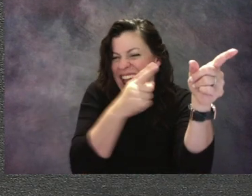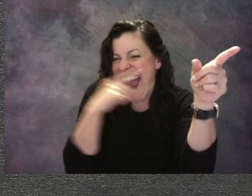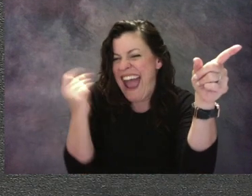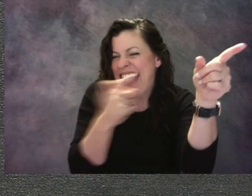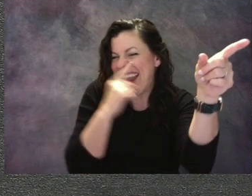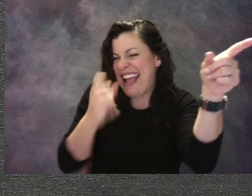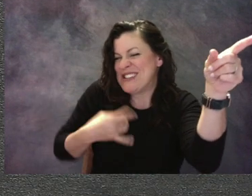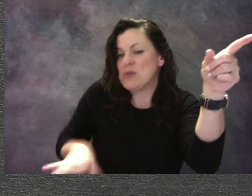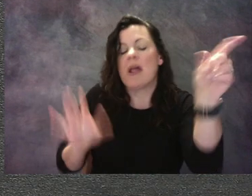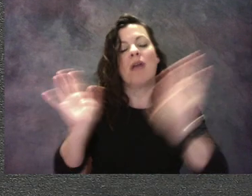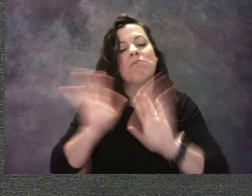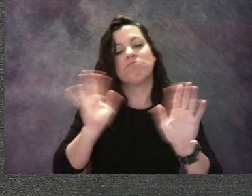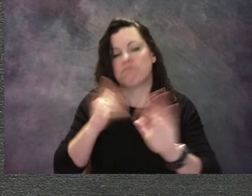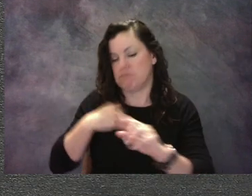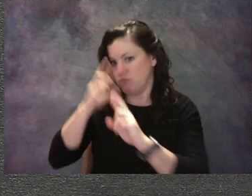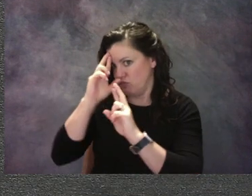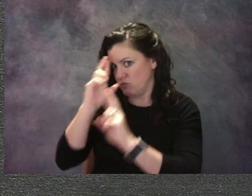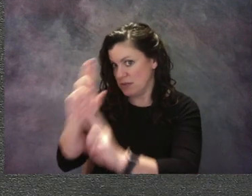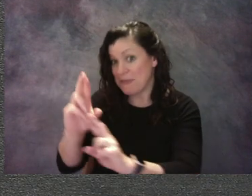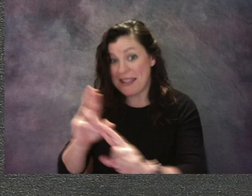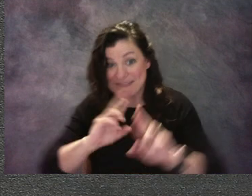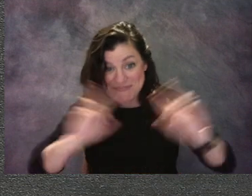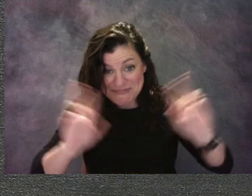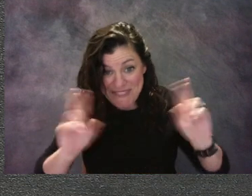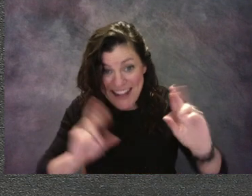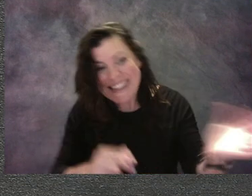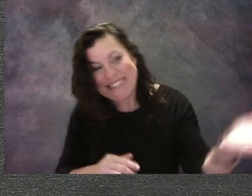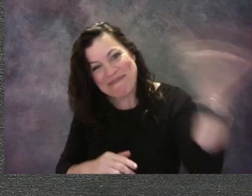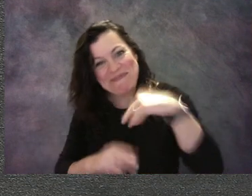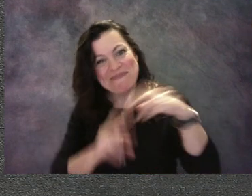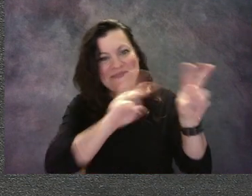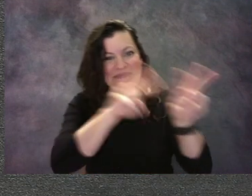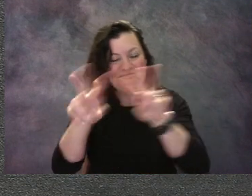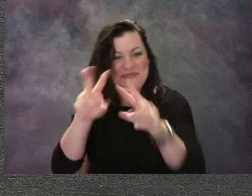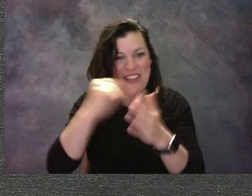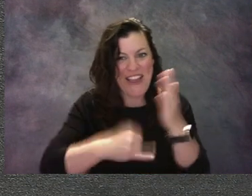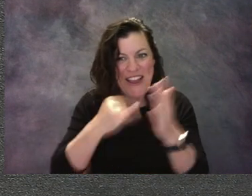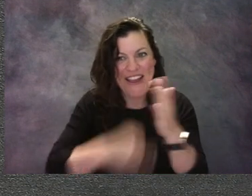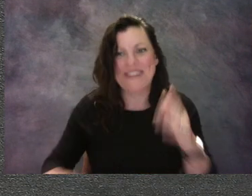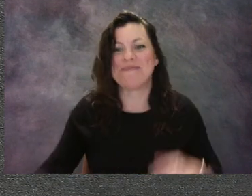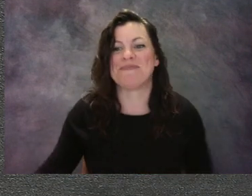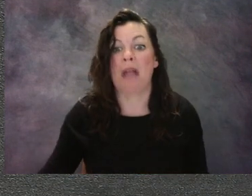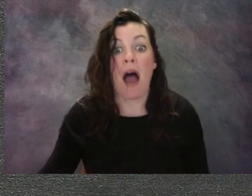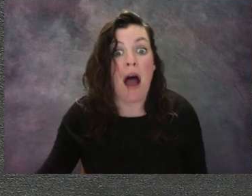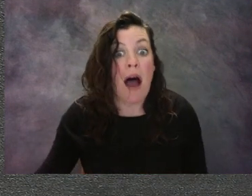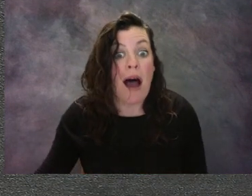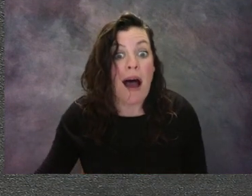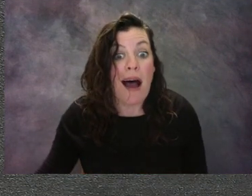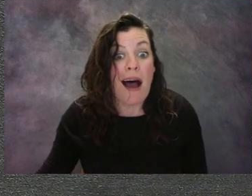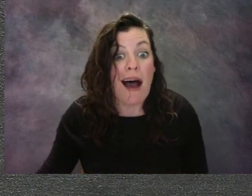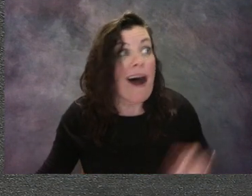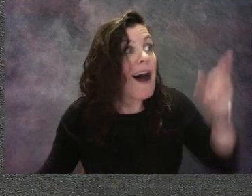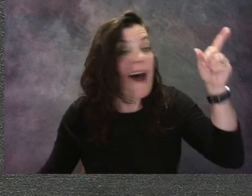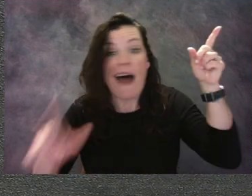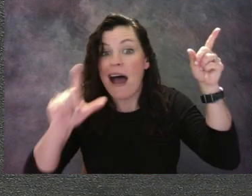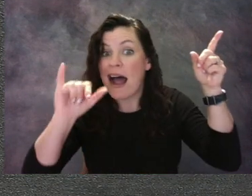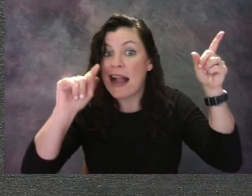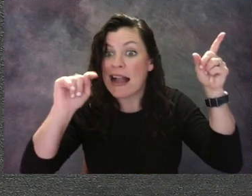Let's go look at a couple pieces of art. Come on! Here, look. I found a lithograph by Alexander Calder.